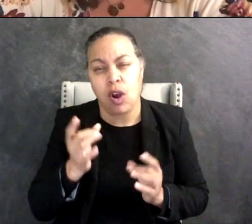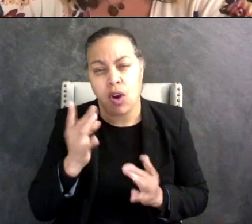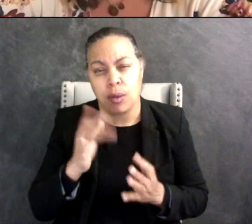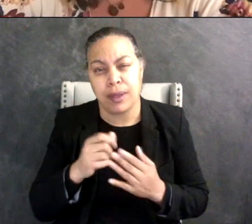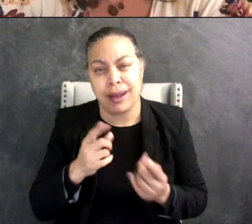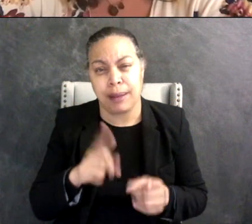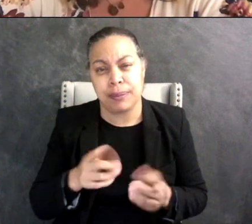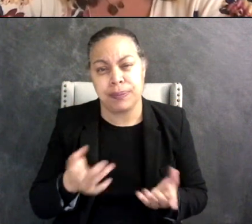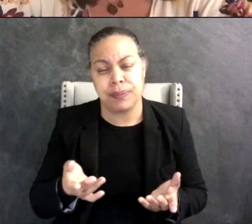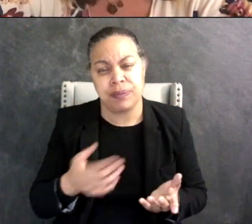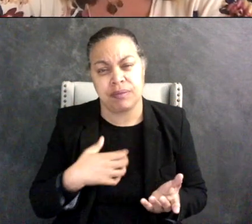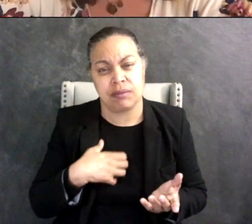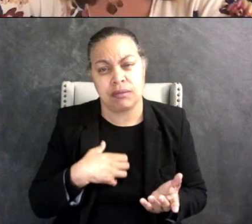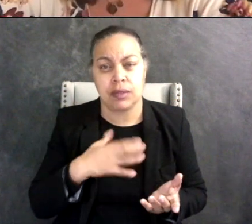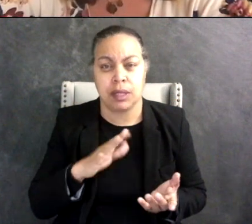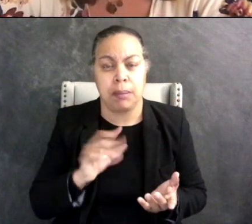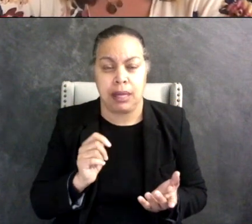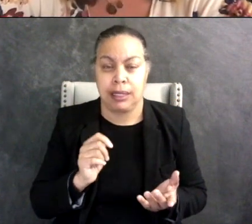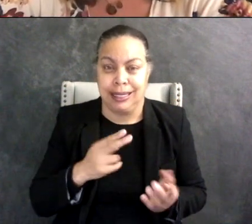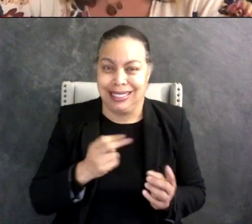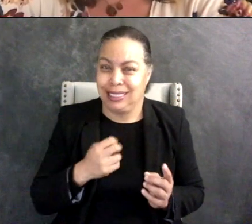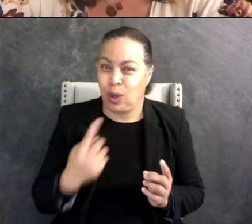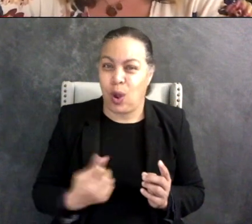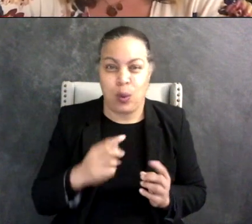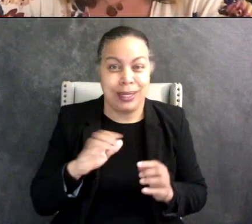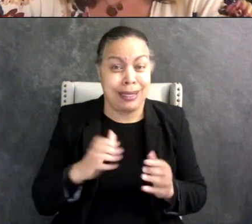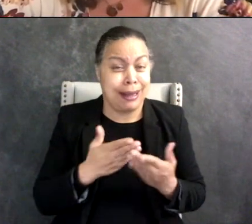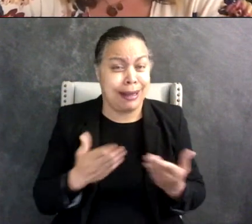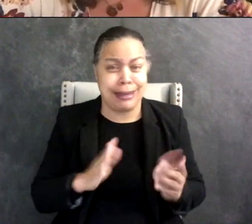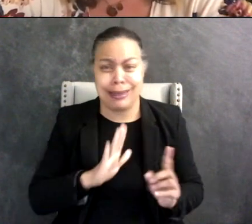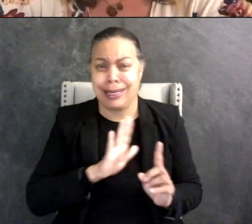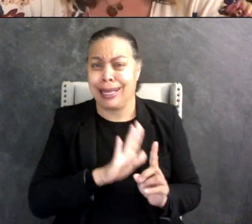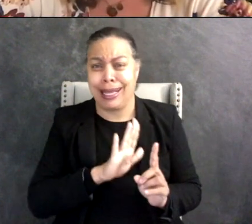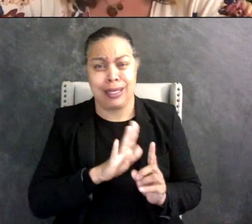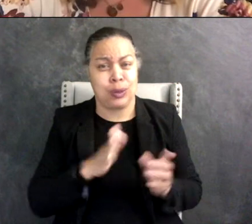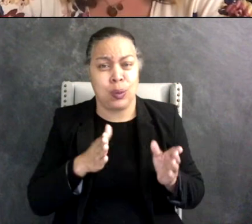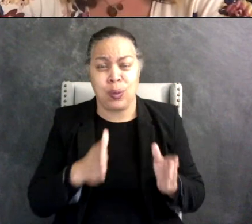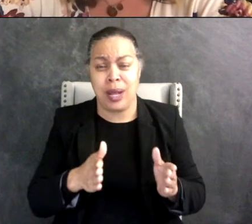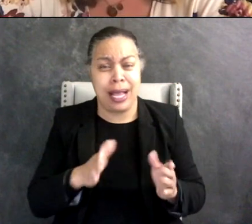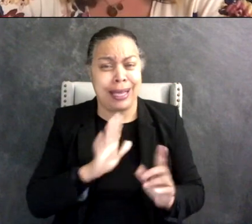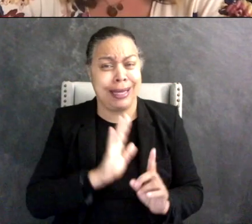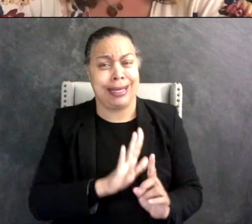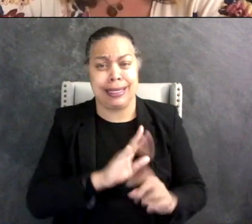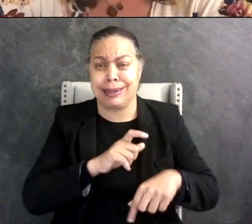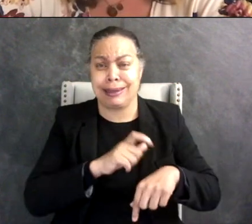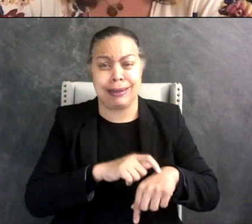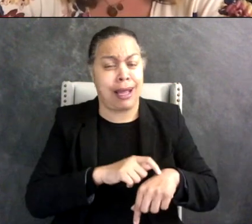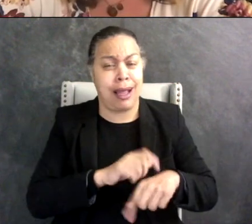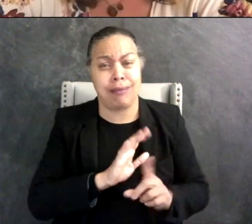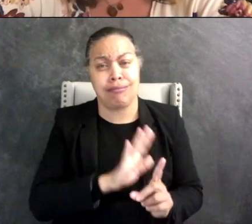but eventually he's always done things in his way and like in his own time, and I started to realize